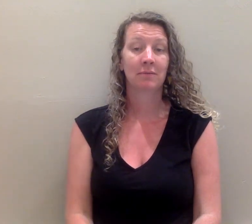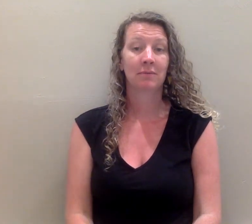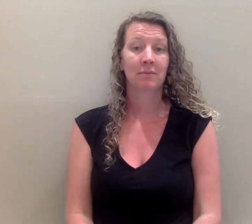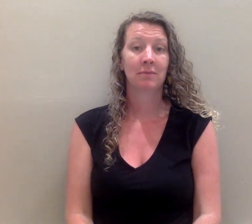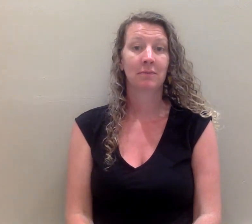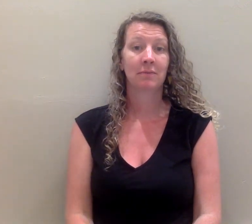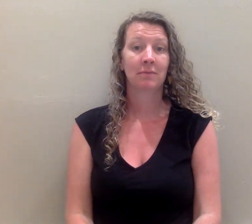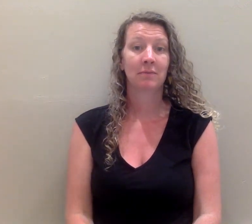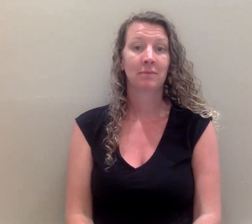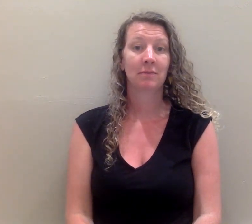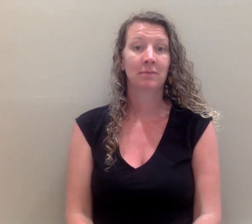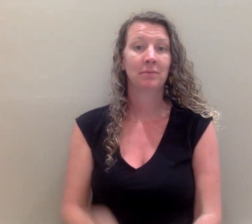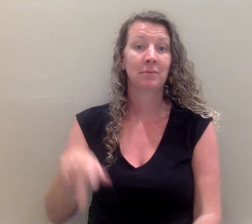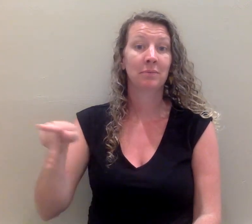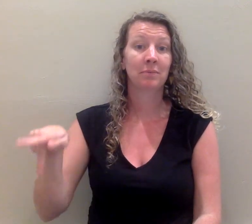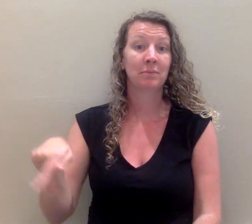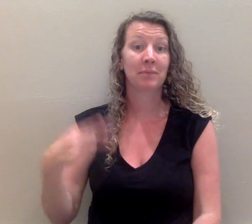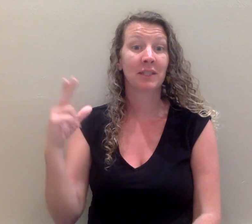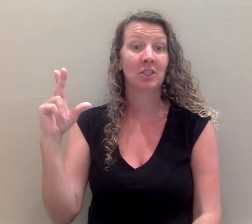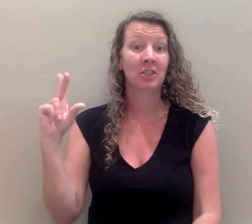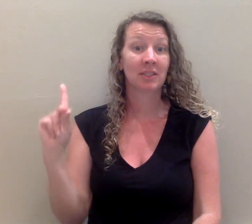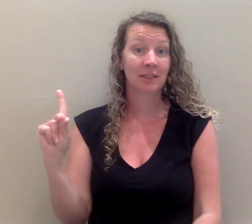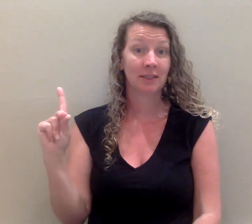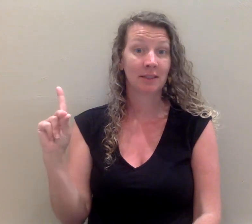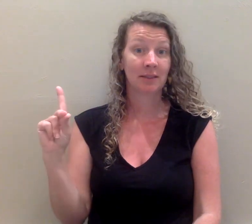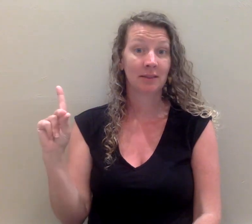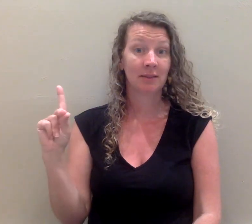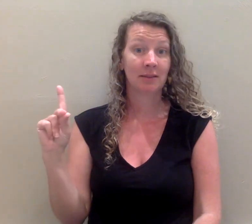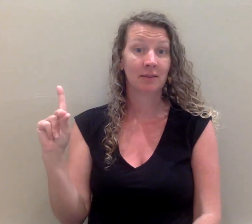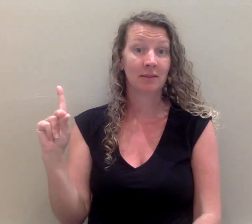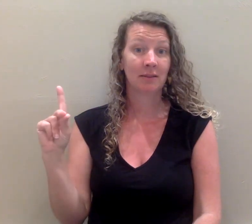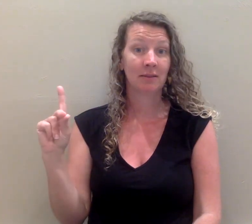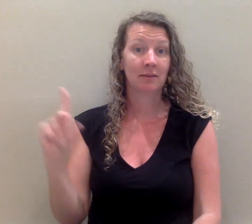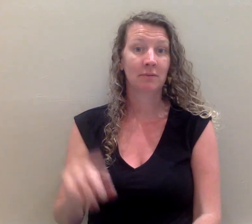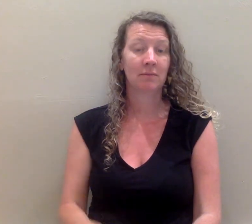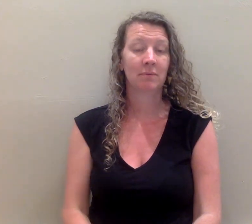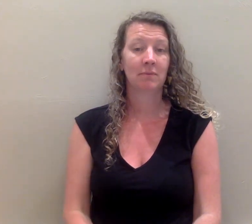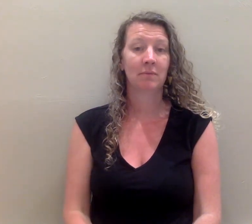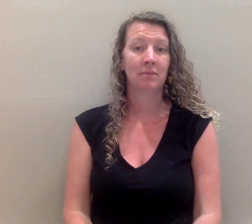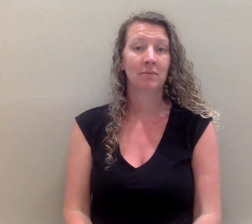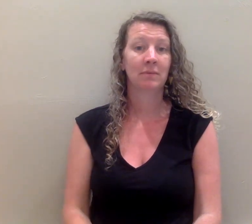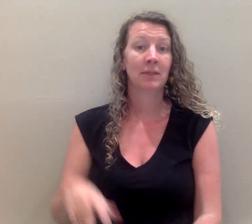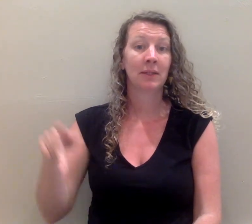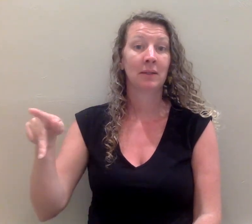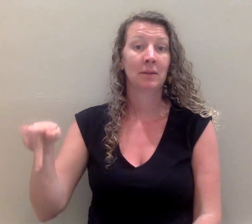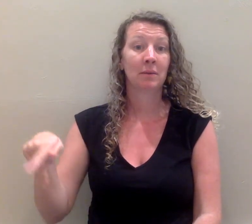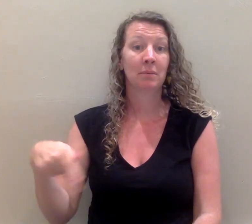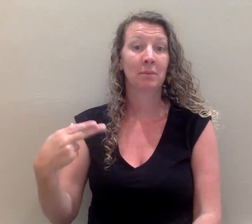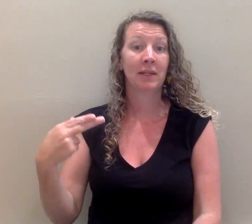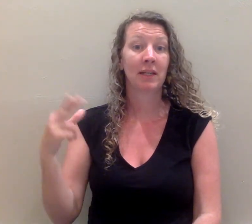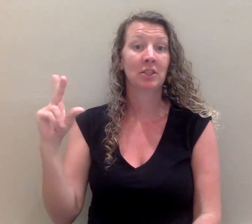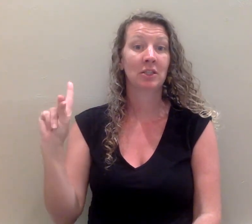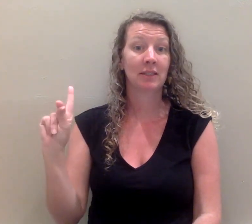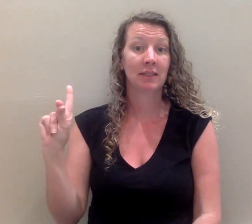PhD